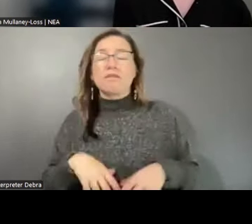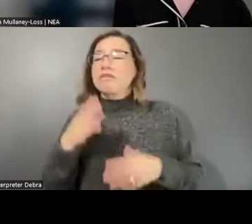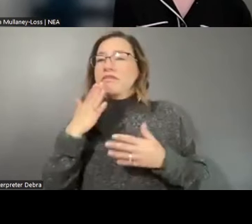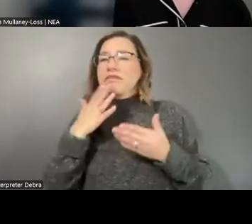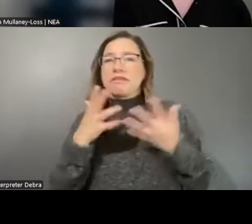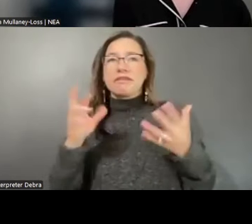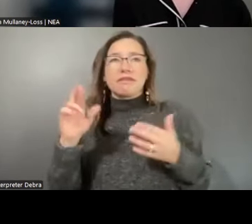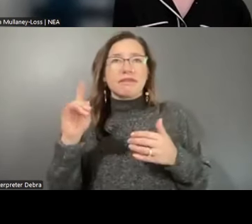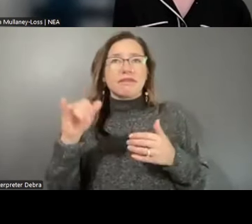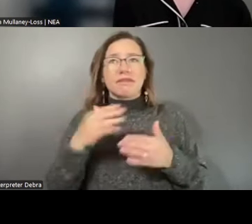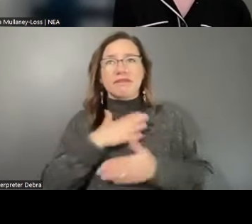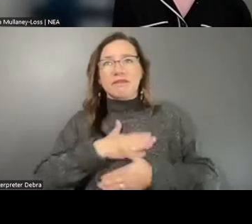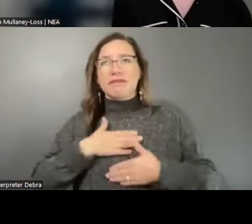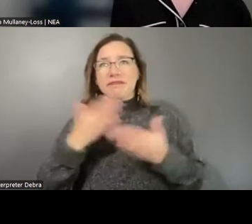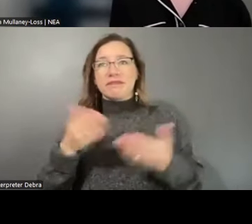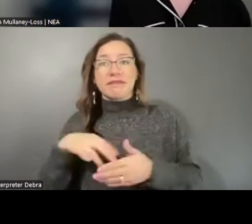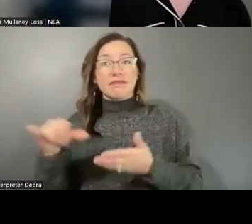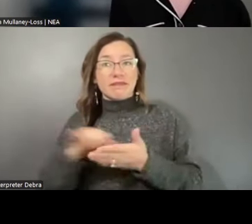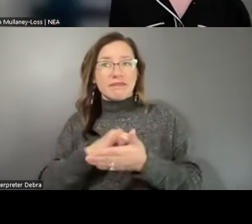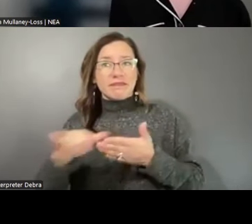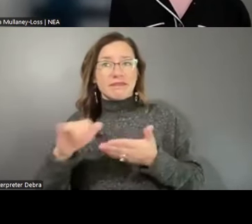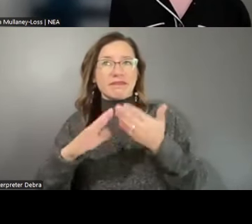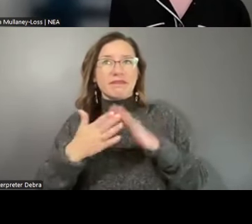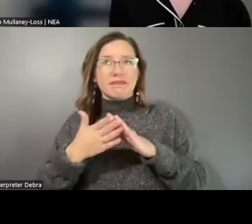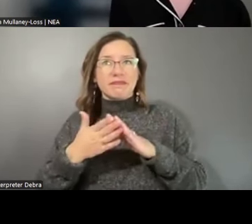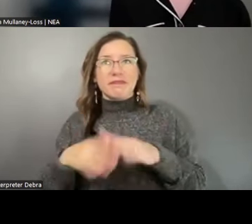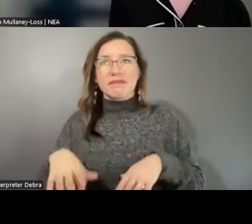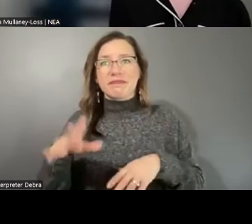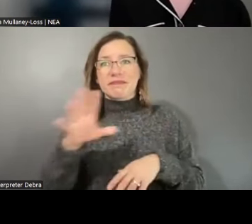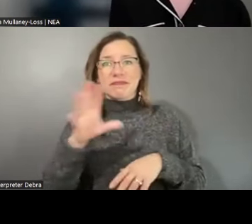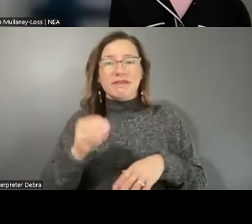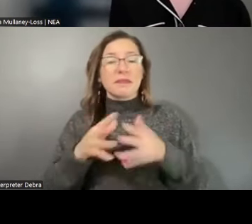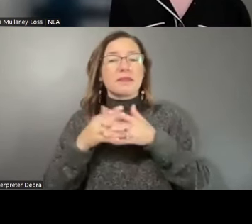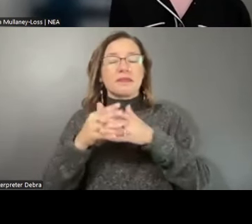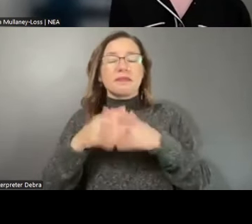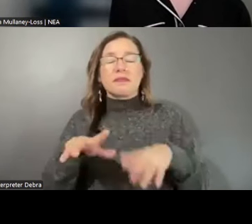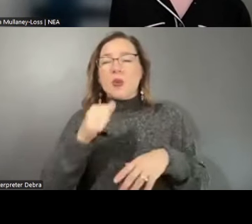here. I'm joining you from New York City, and I am an African-American woman with curly hair,